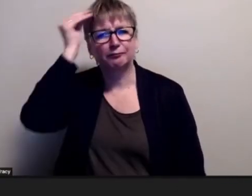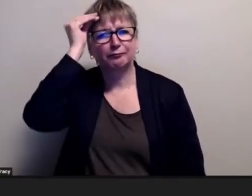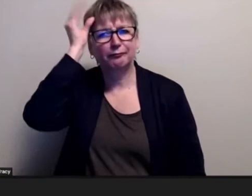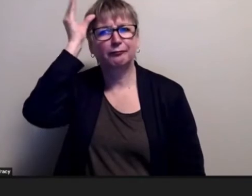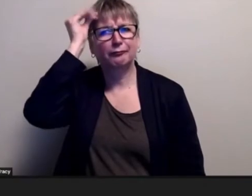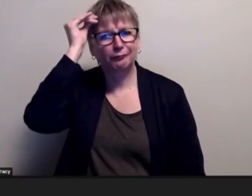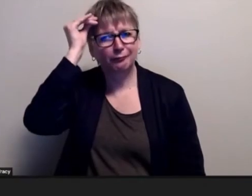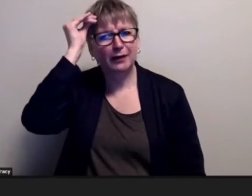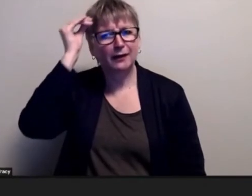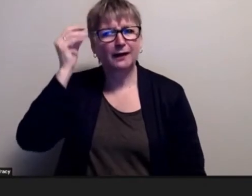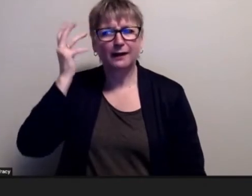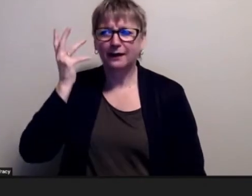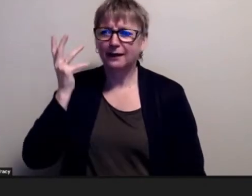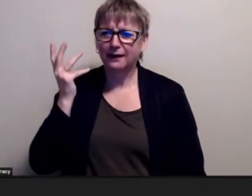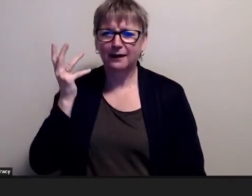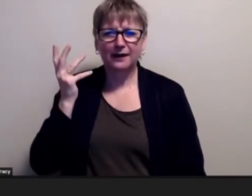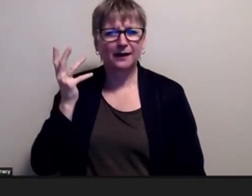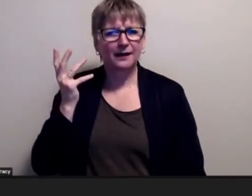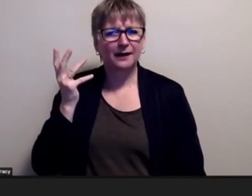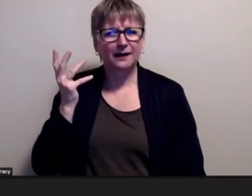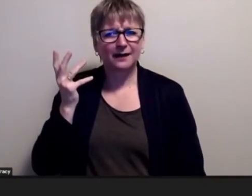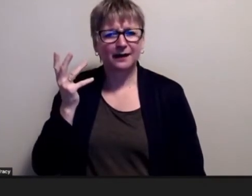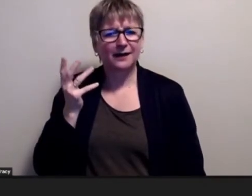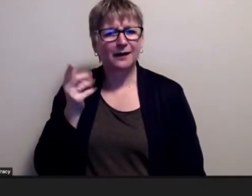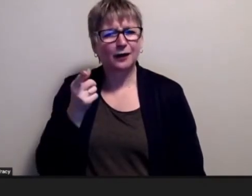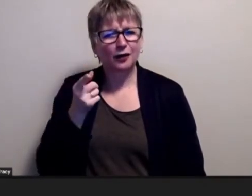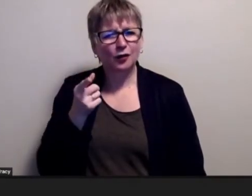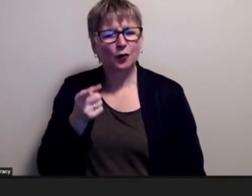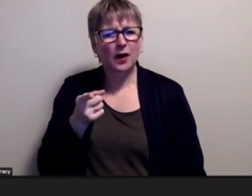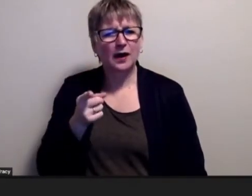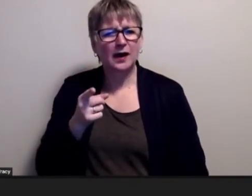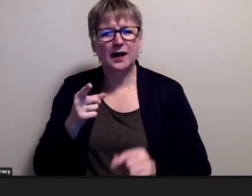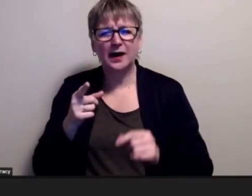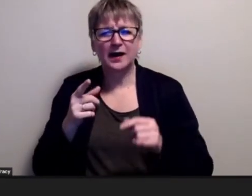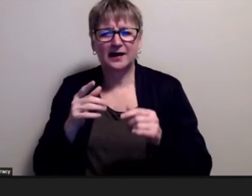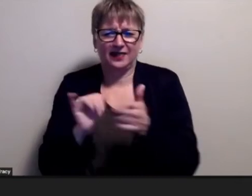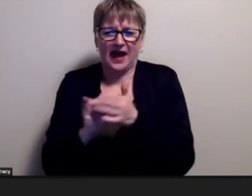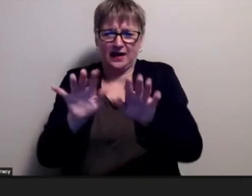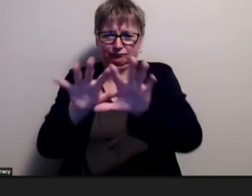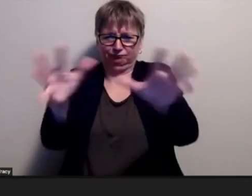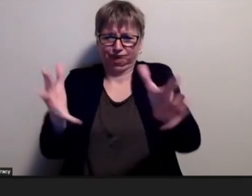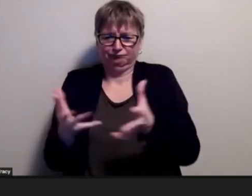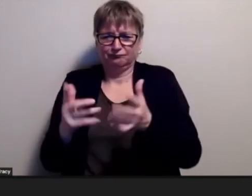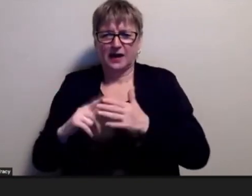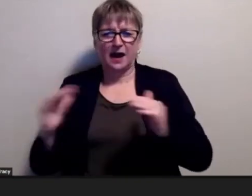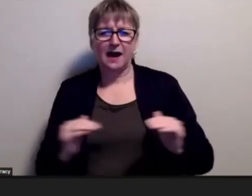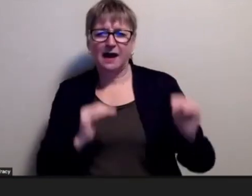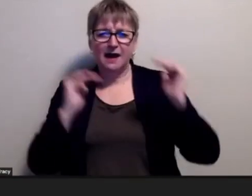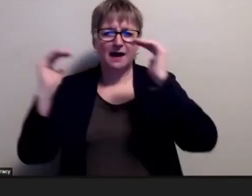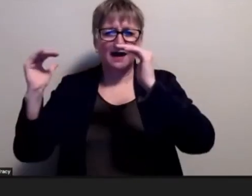about what it really means to be a very high functioning aspect you're really taking in